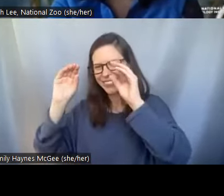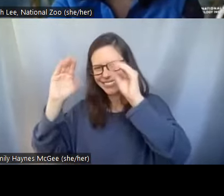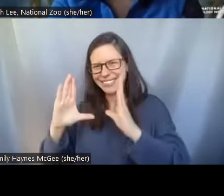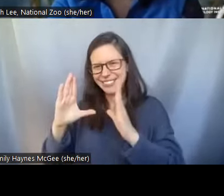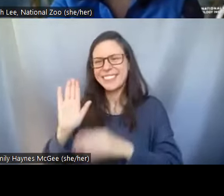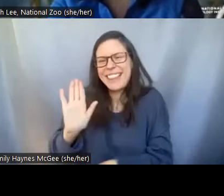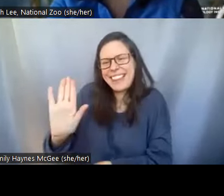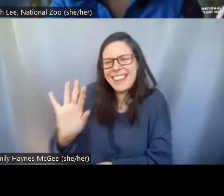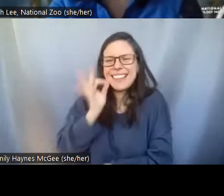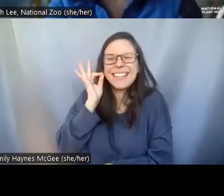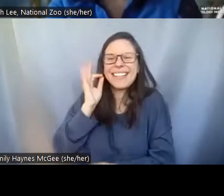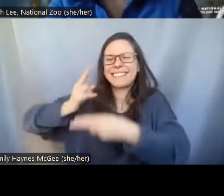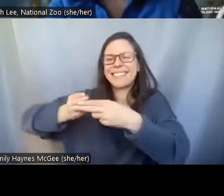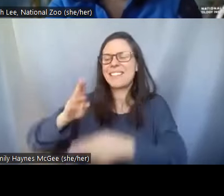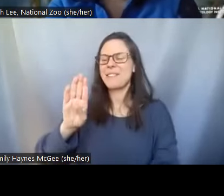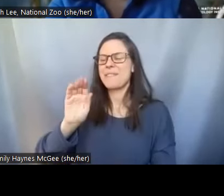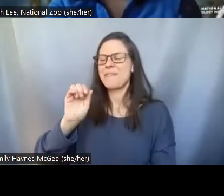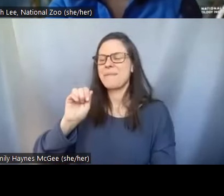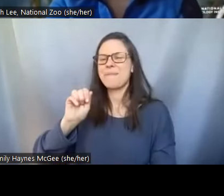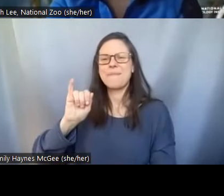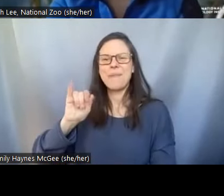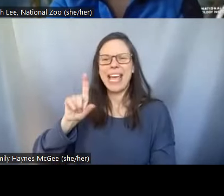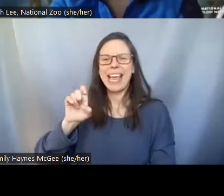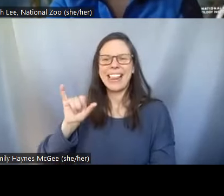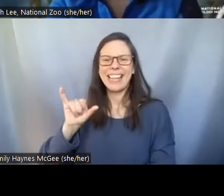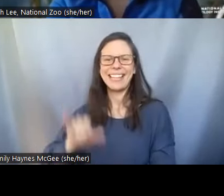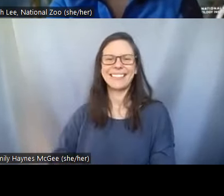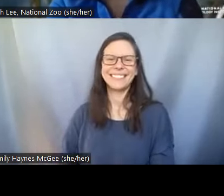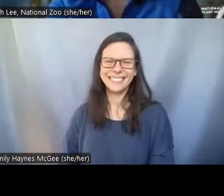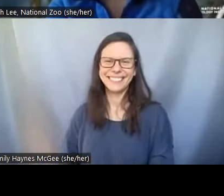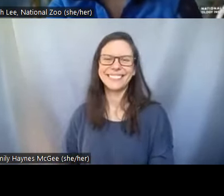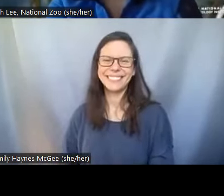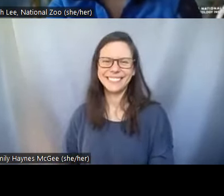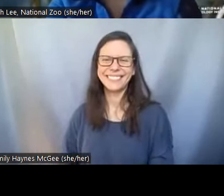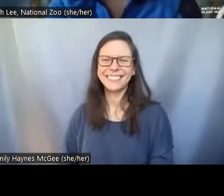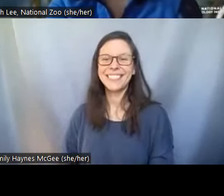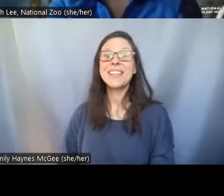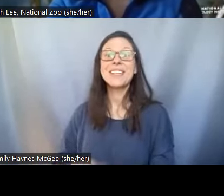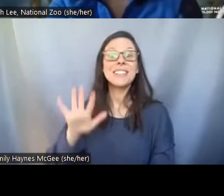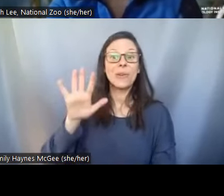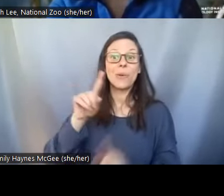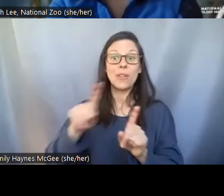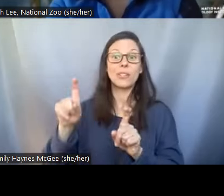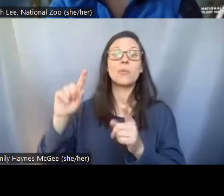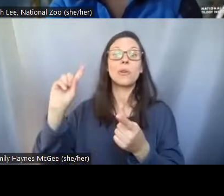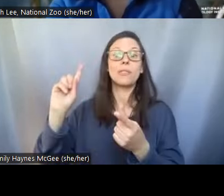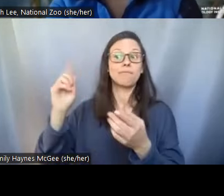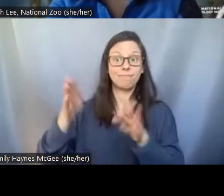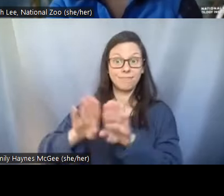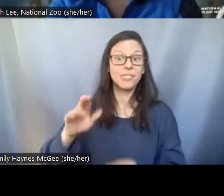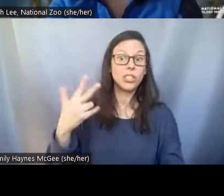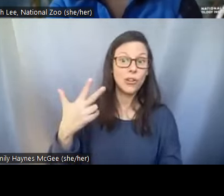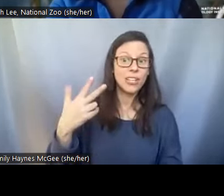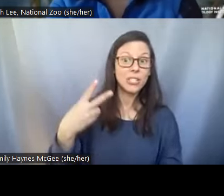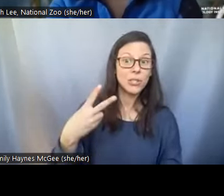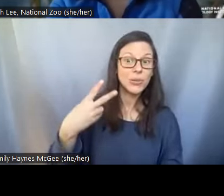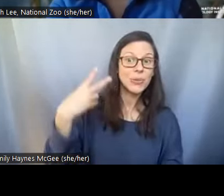could make an appearance all right I'm gonna close this poll in five, four, three, two, and one.